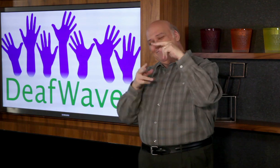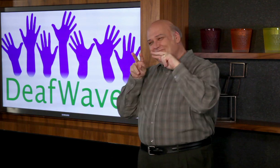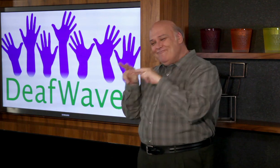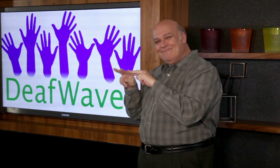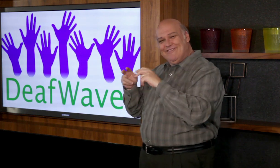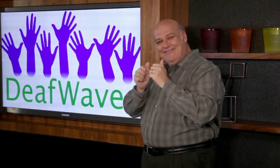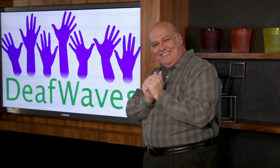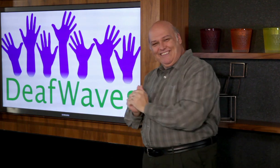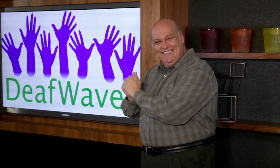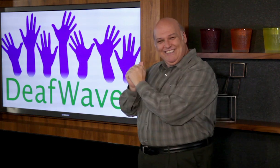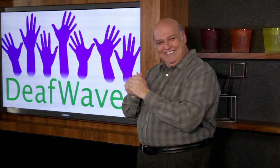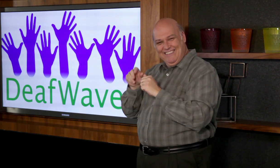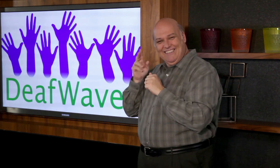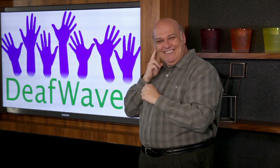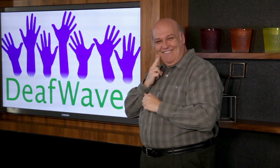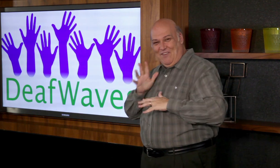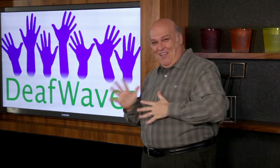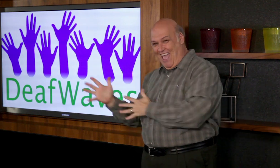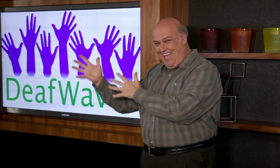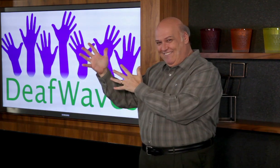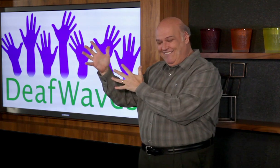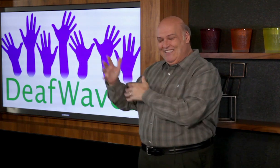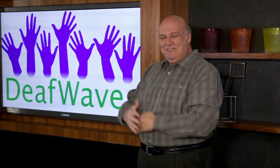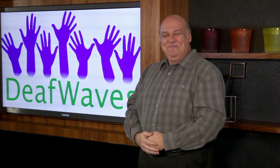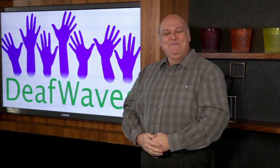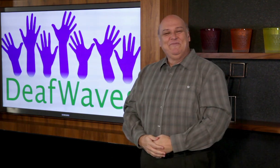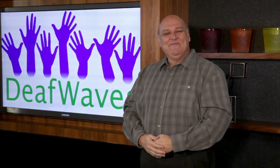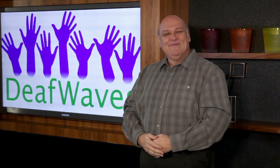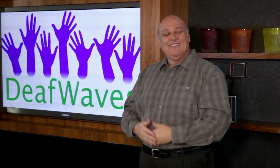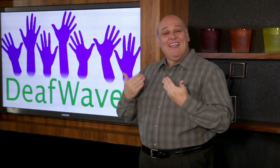Watch and enjoy DeafWaves!